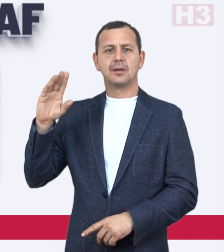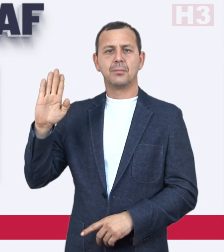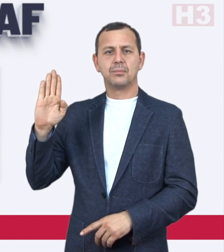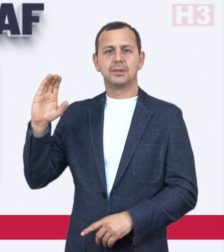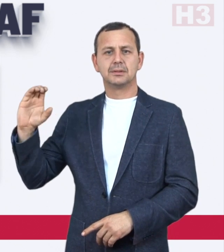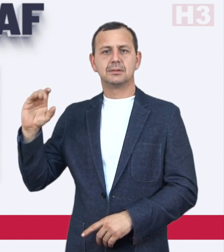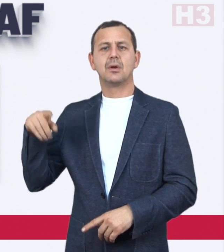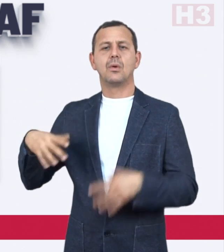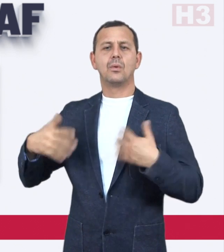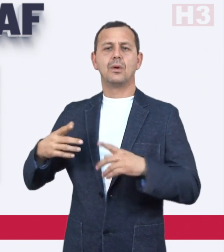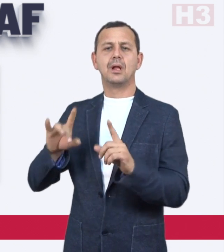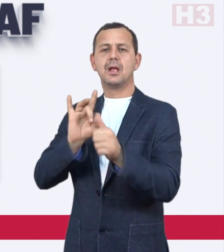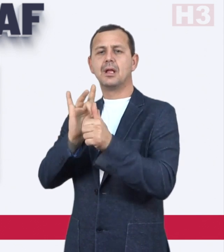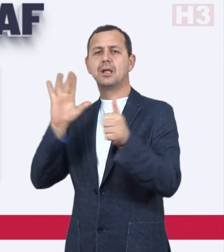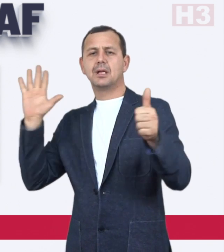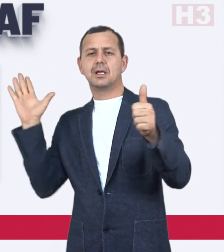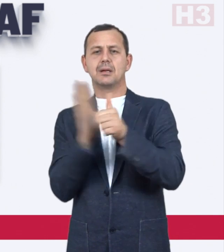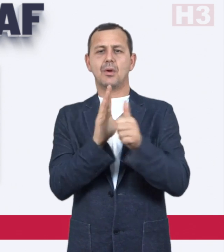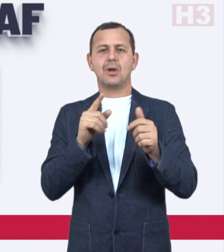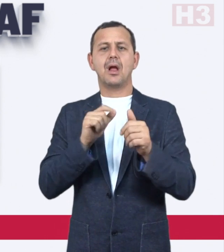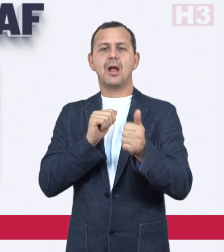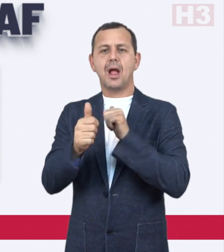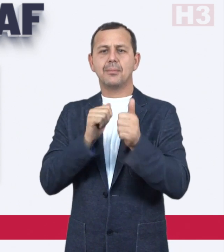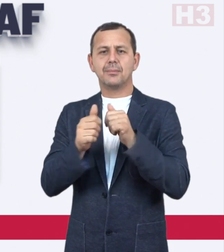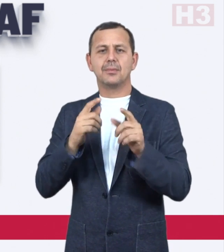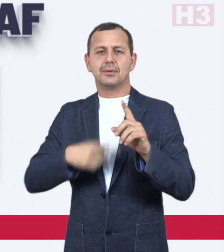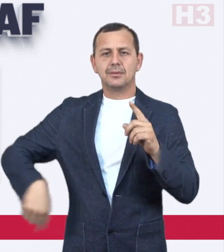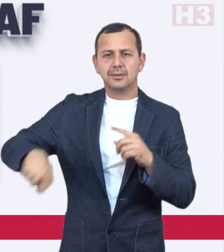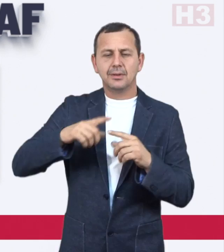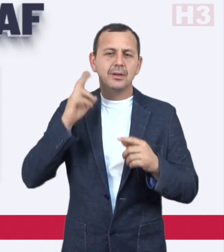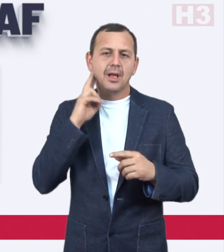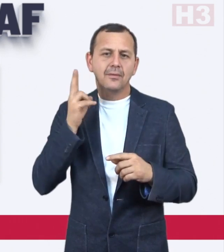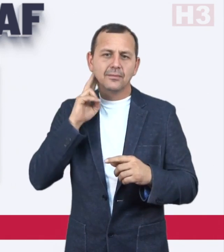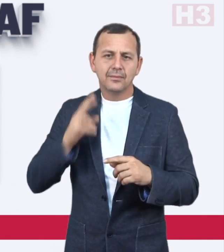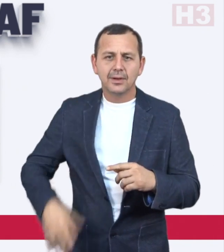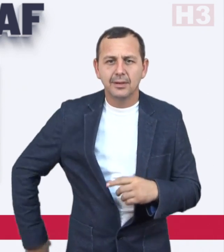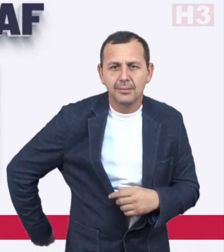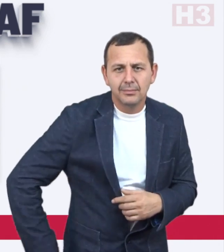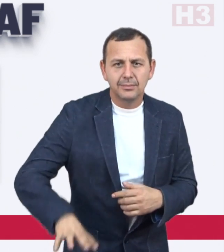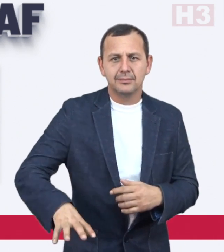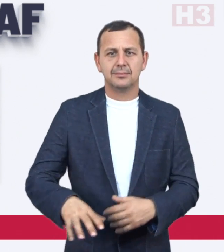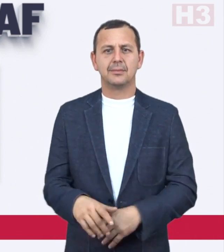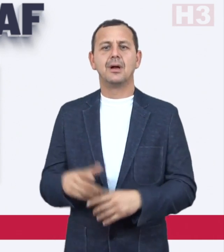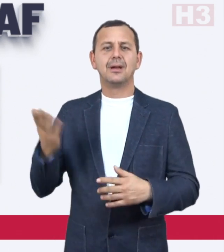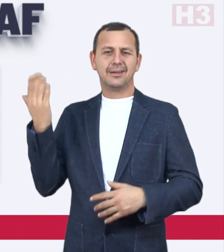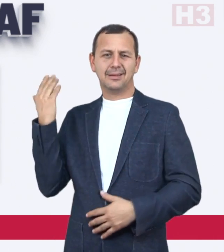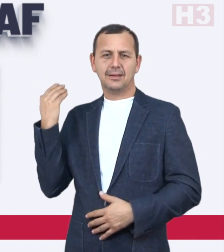most important competition for Deaf bowlers. Last August,